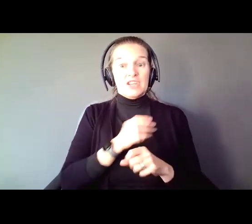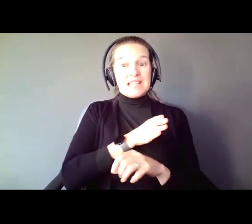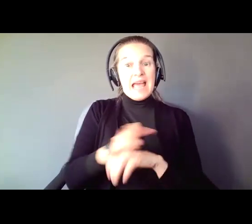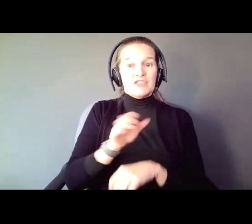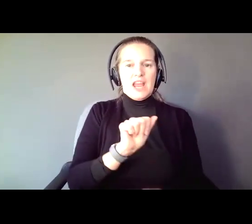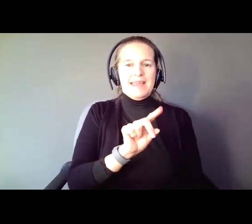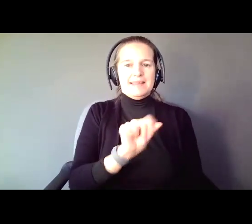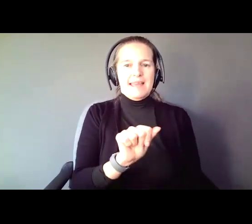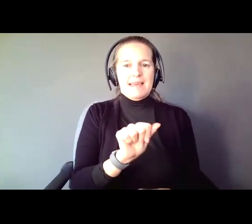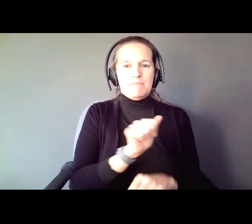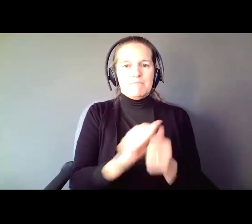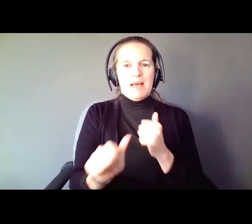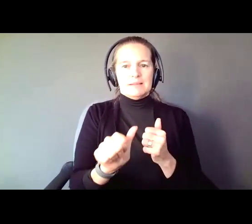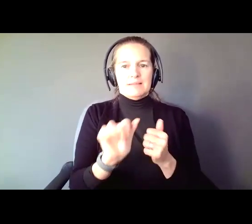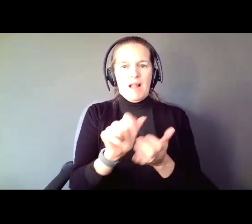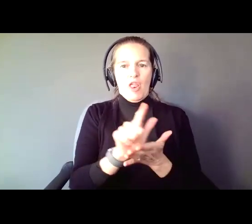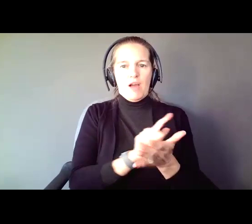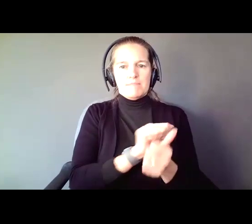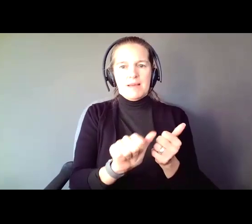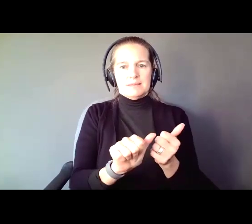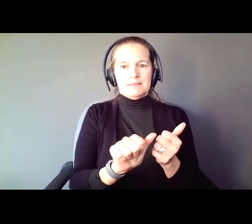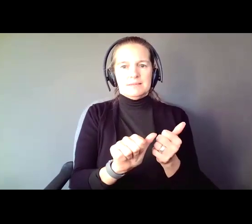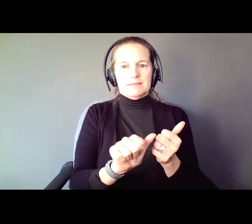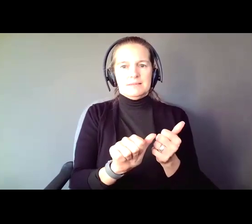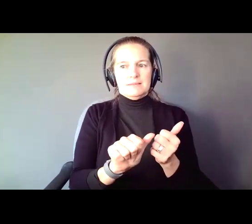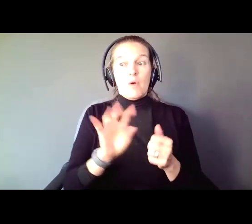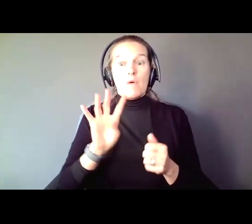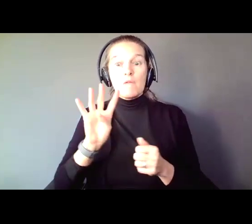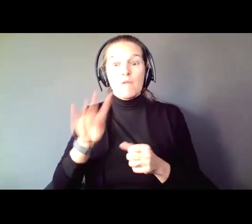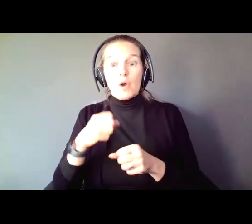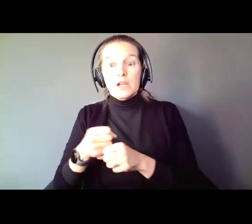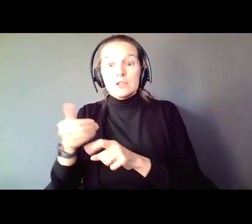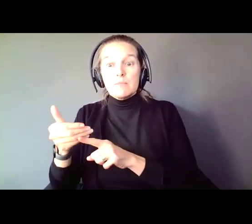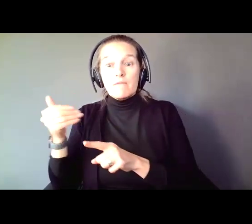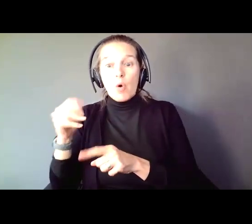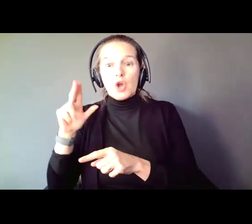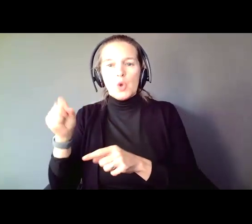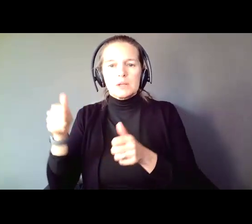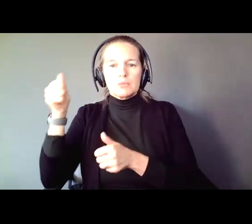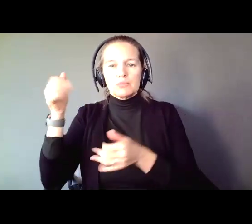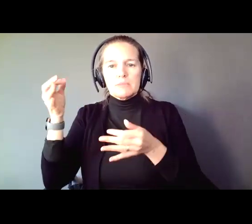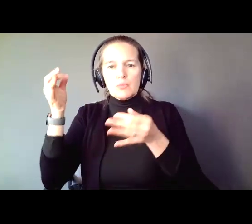was passed. It was four years before the US Supreme Court rendered its decision in a case